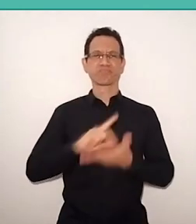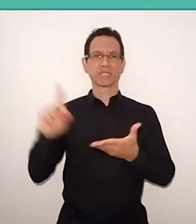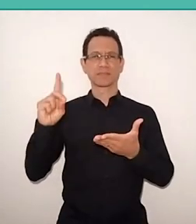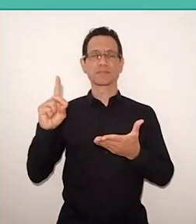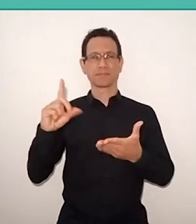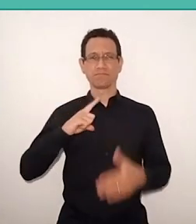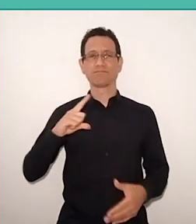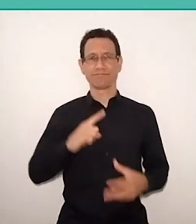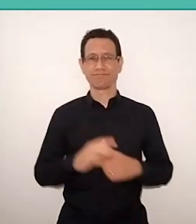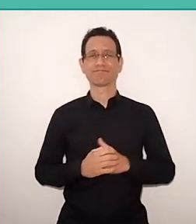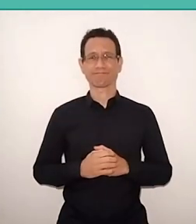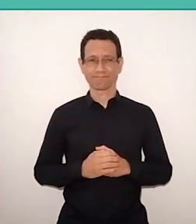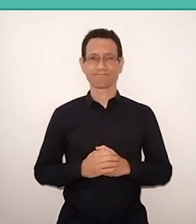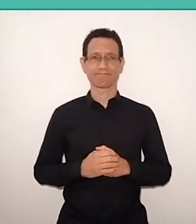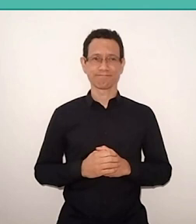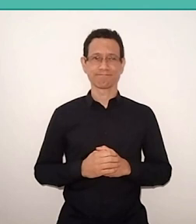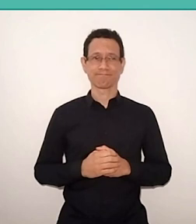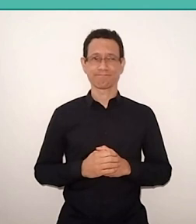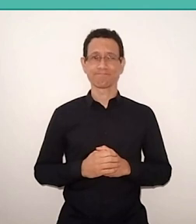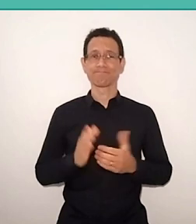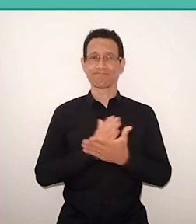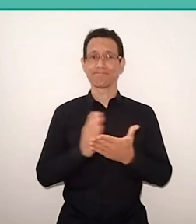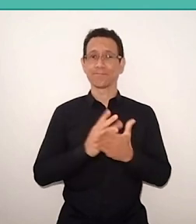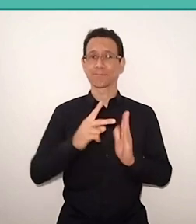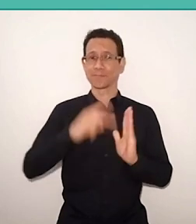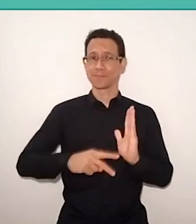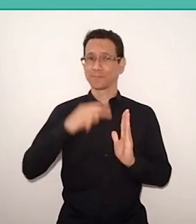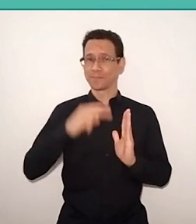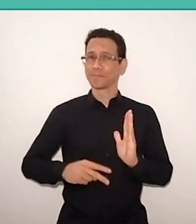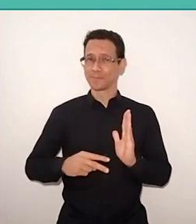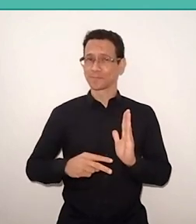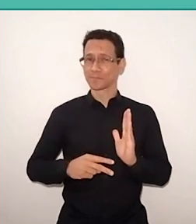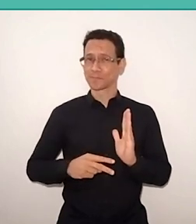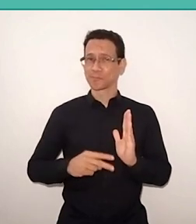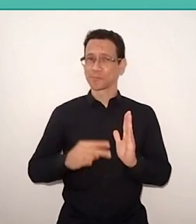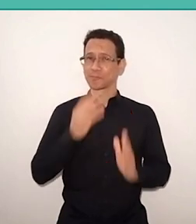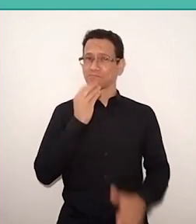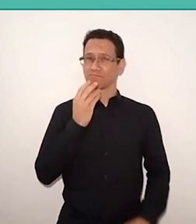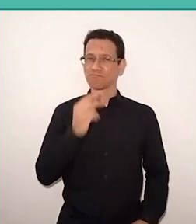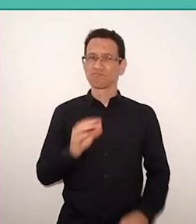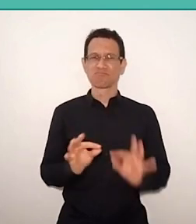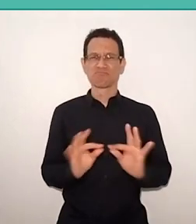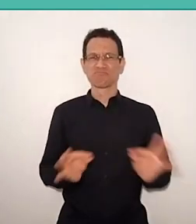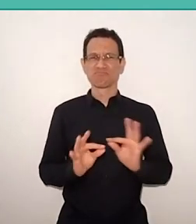a lot of people read Paulo Freire over the top or read